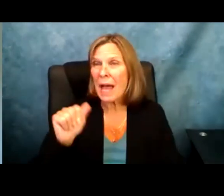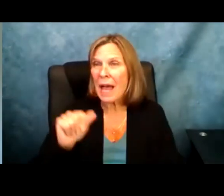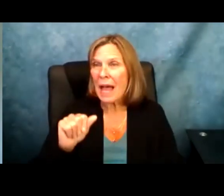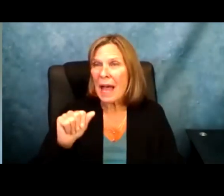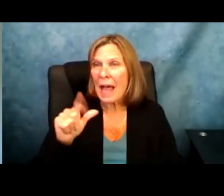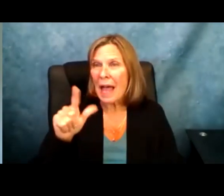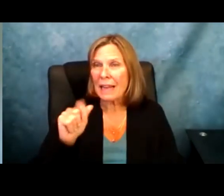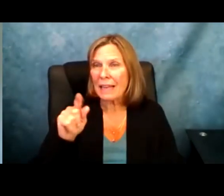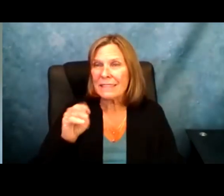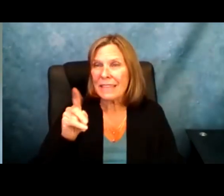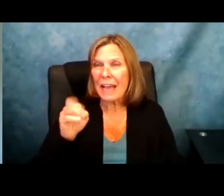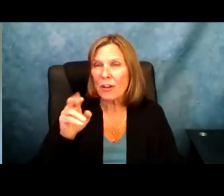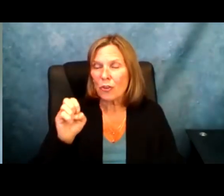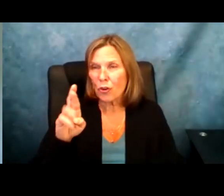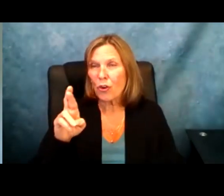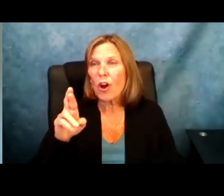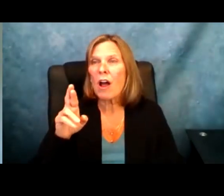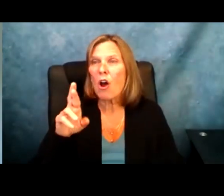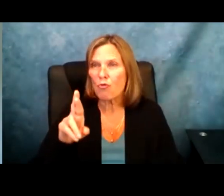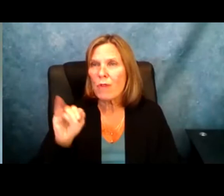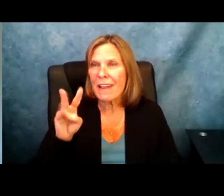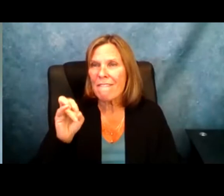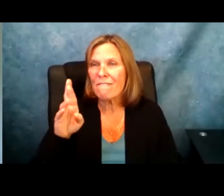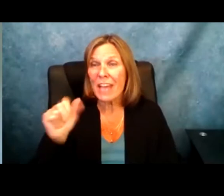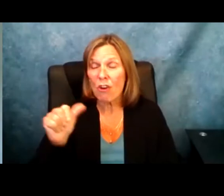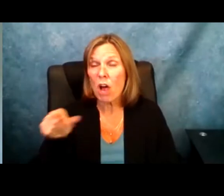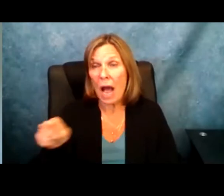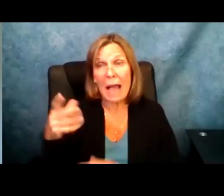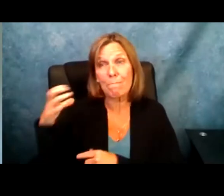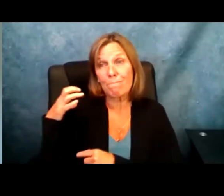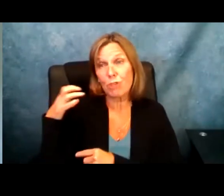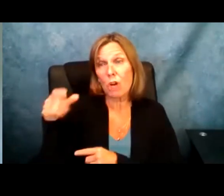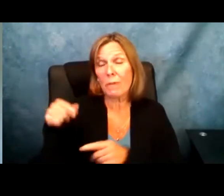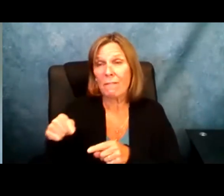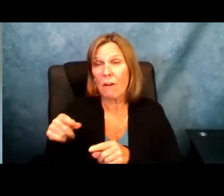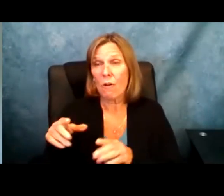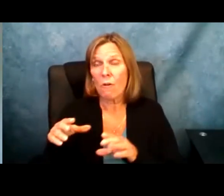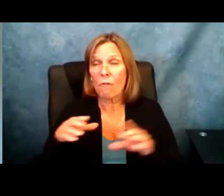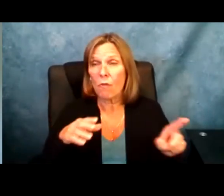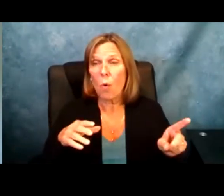Alex: My camera is not working for some reason. Good evening, all. My name is